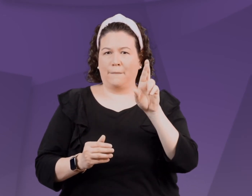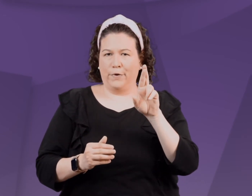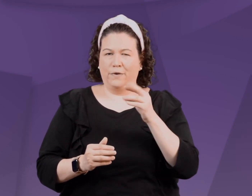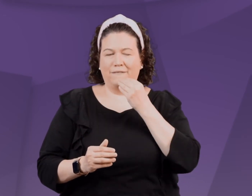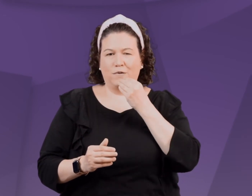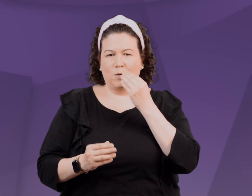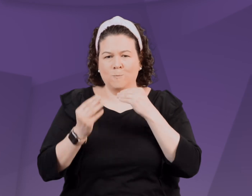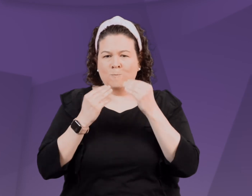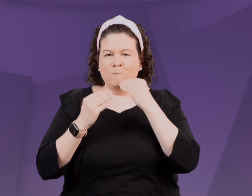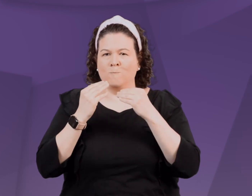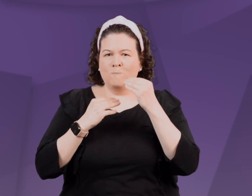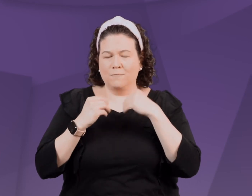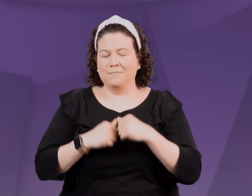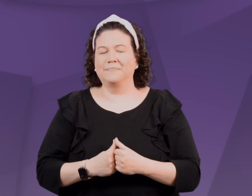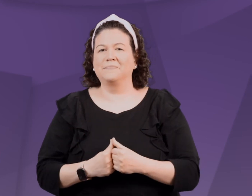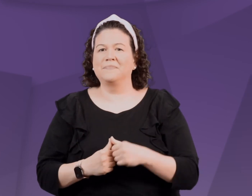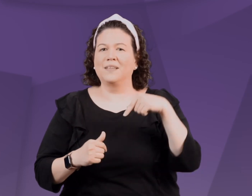Annie chose to have more cucumber.